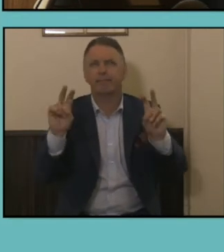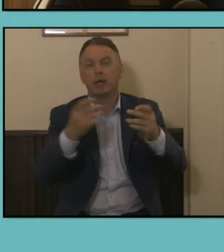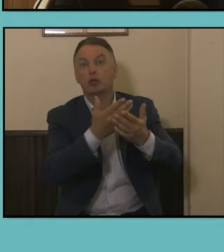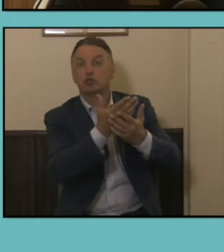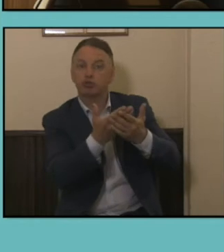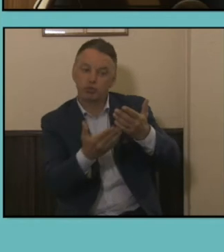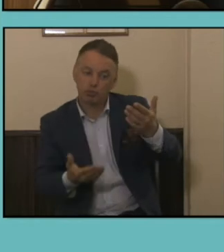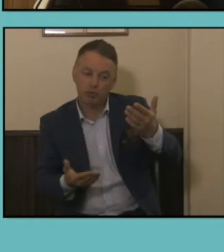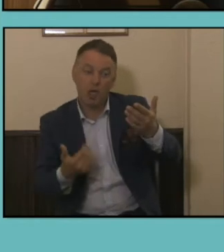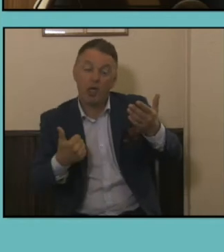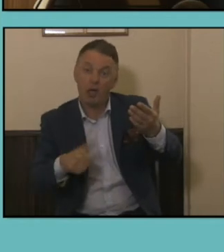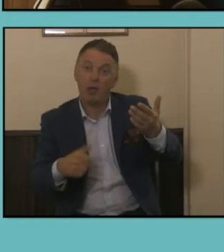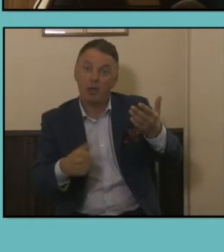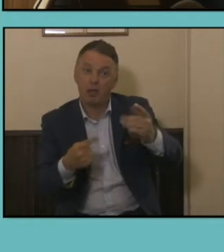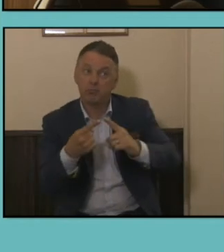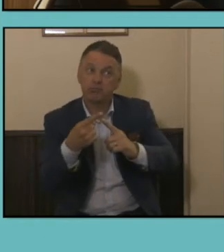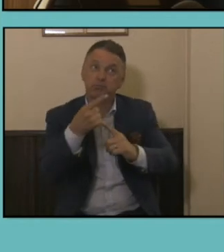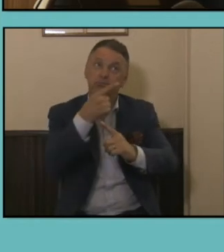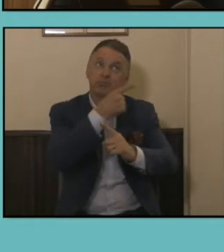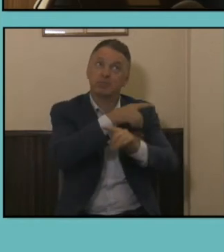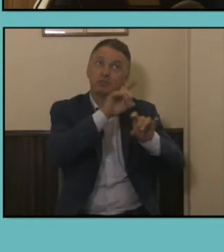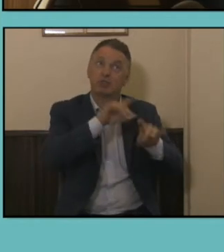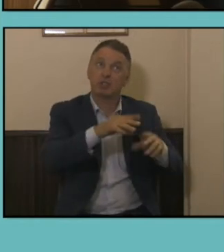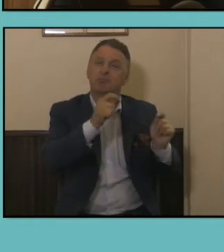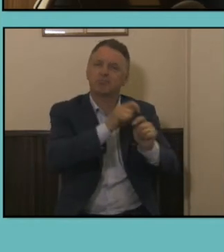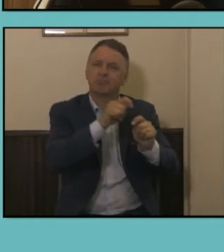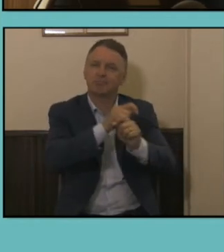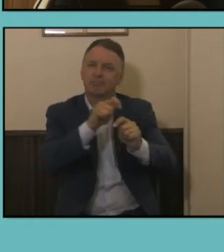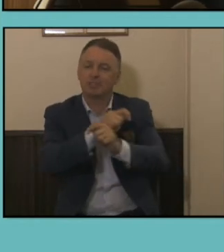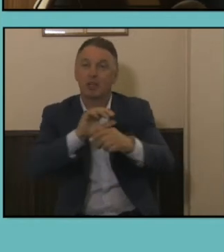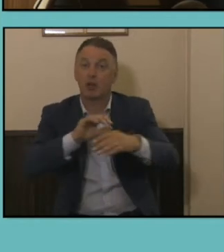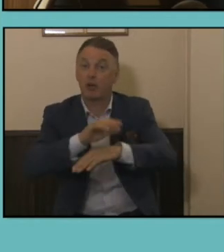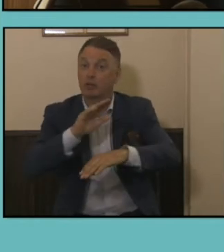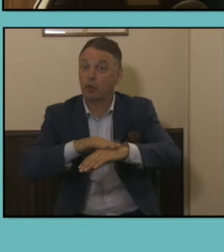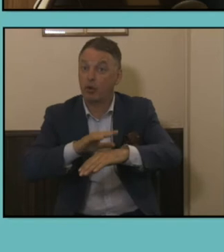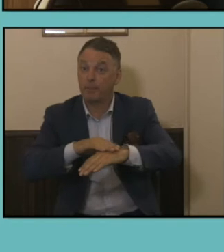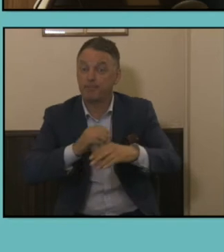time. The Census is unique in its ability to drill down, to explore the